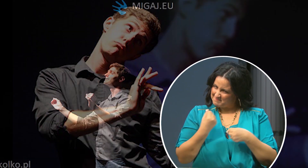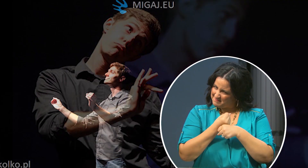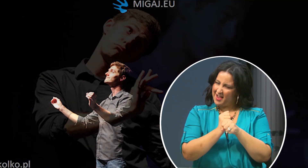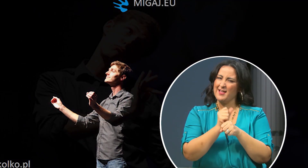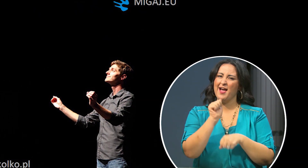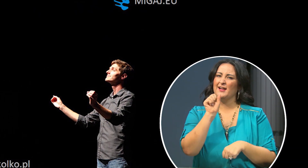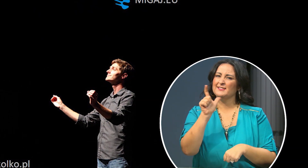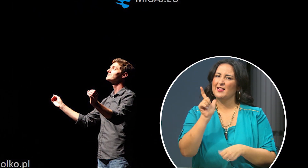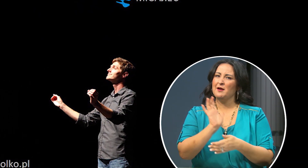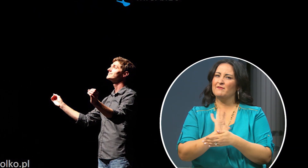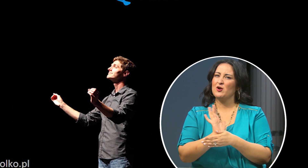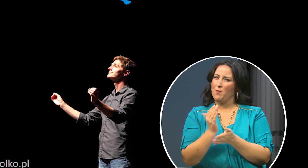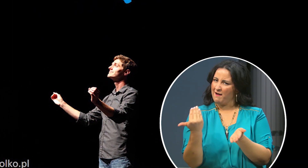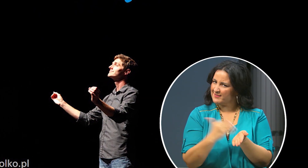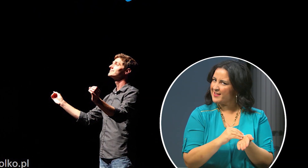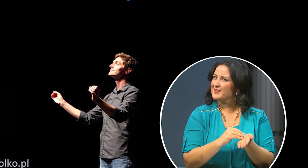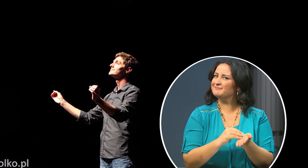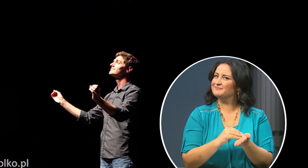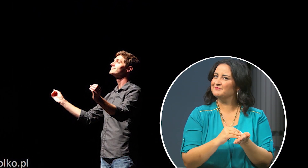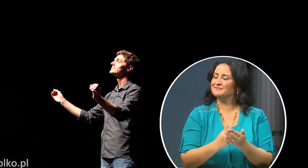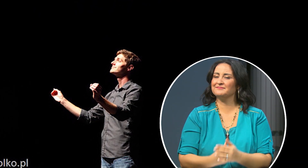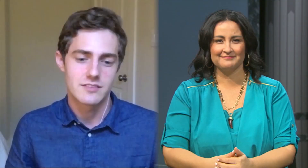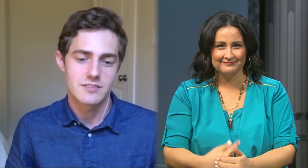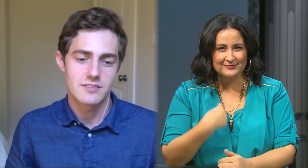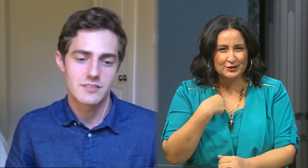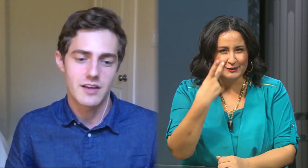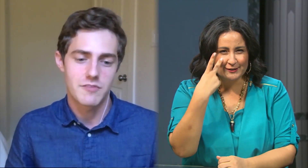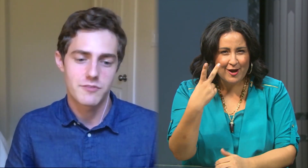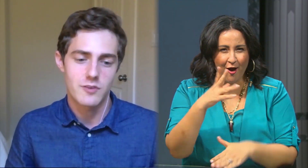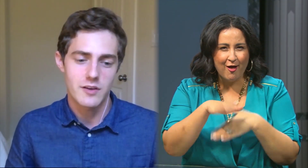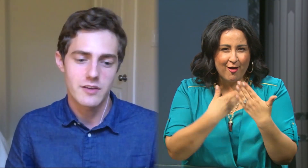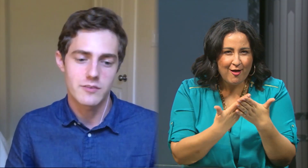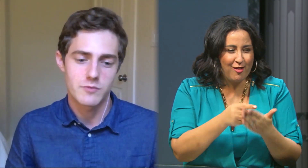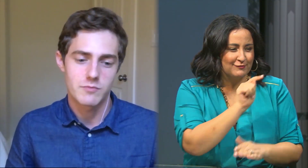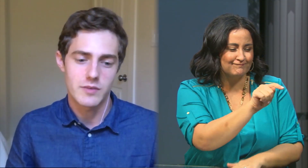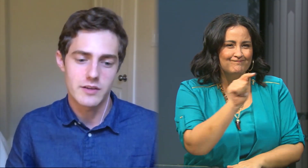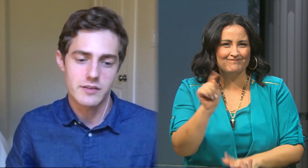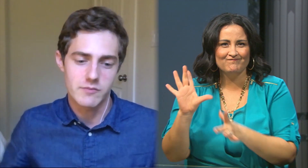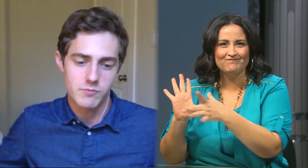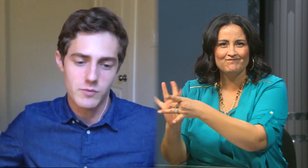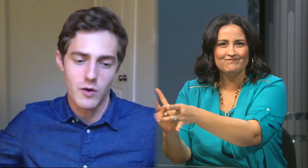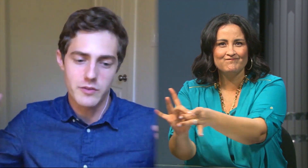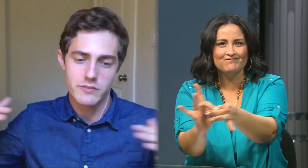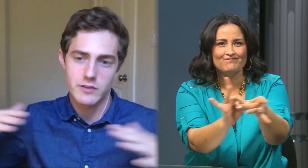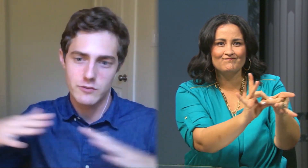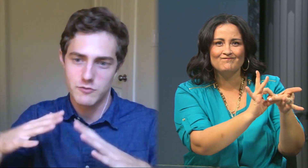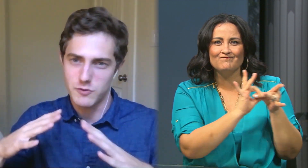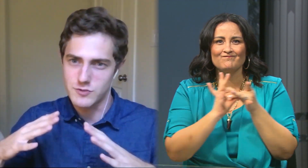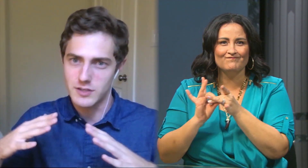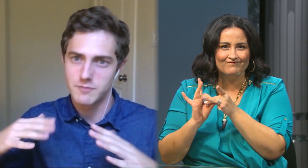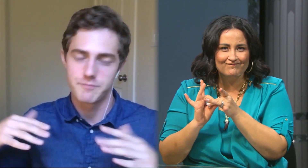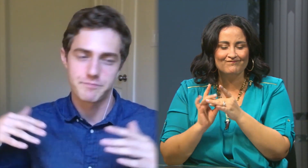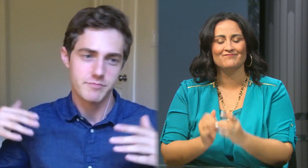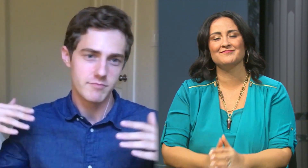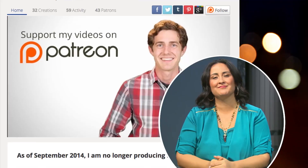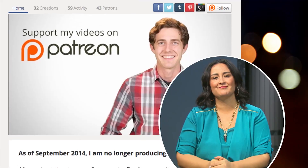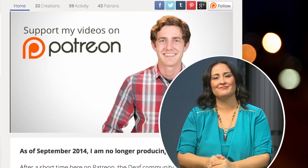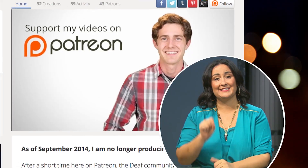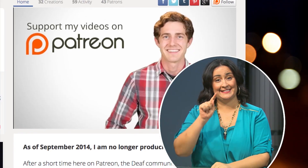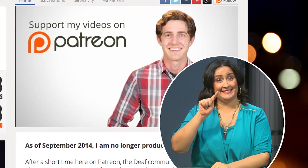make the ASL music videos again. Stephen: “I saw it as all these things converging.”